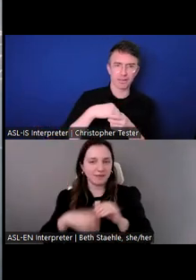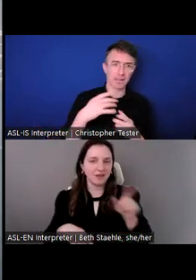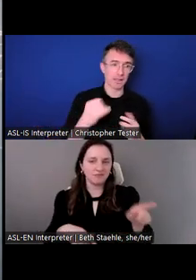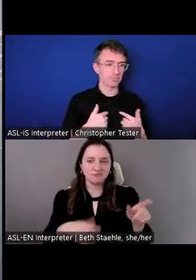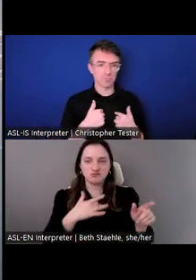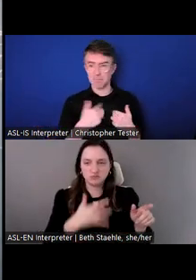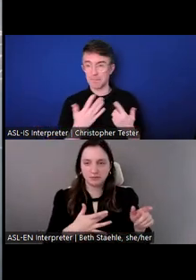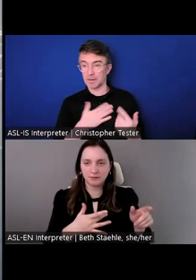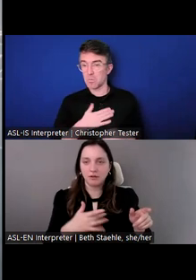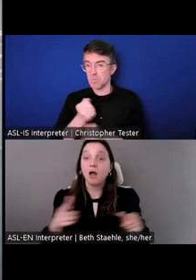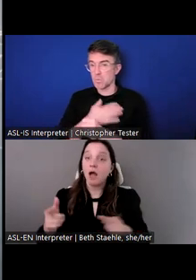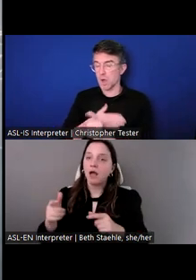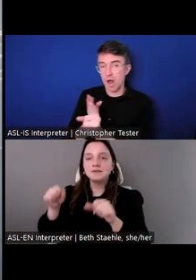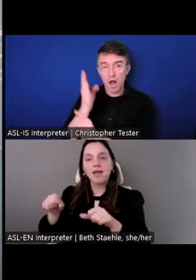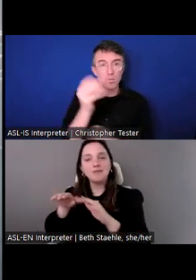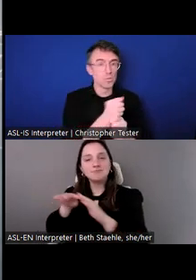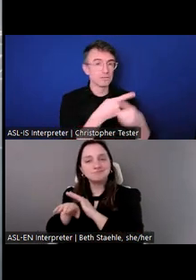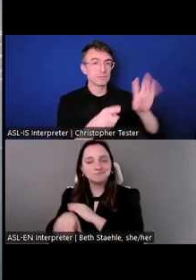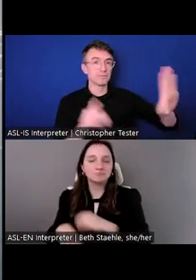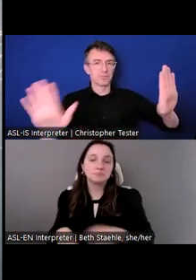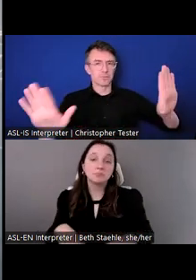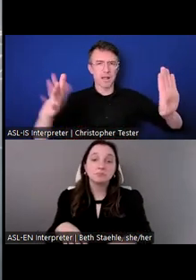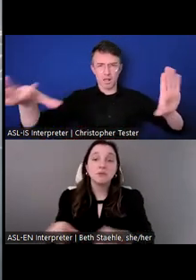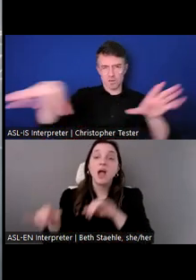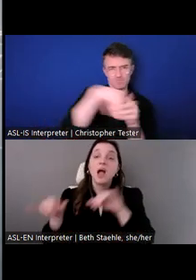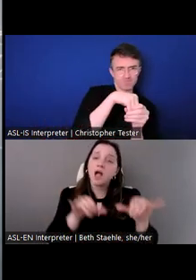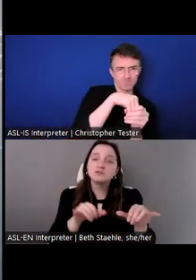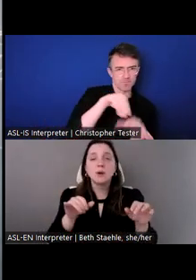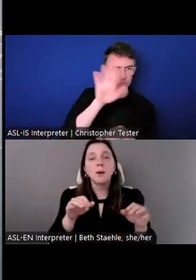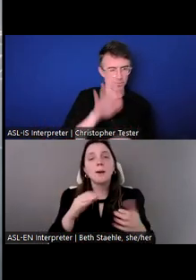those cultural things, the inclusive things into our budget, as well.